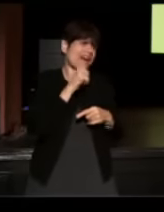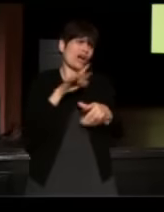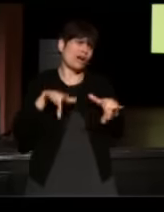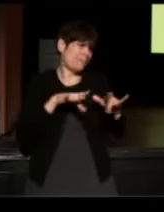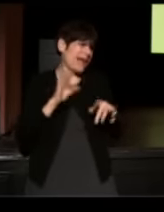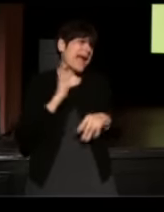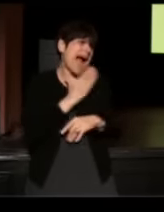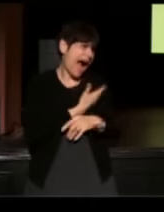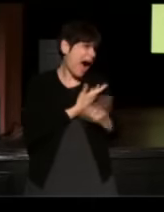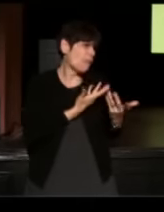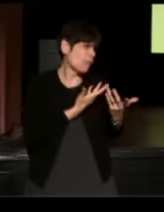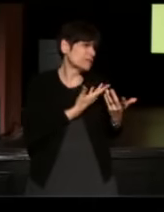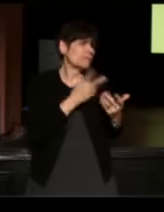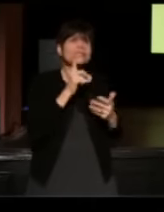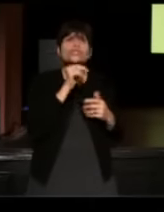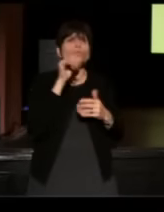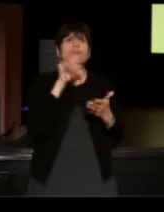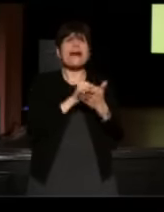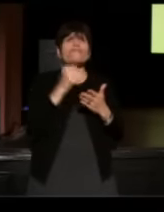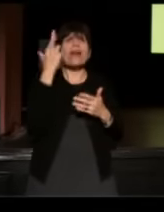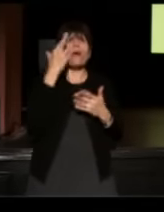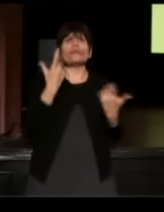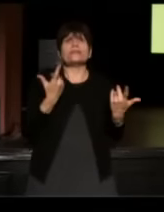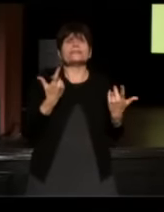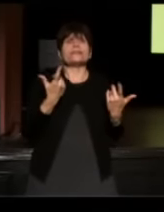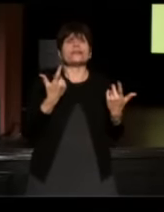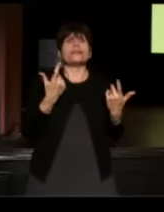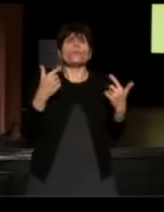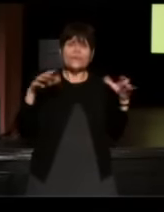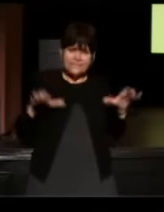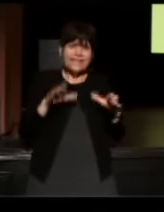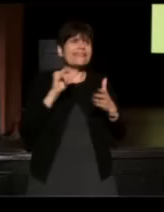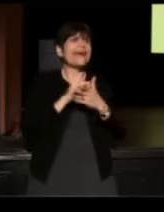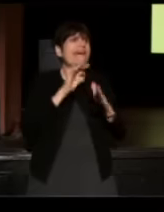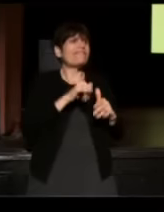But we didn't do it for that. We just did it to have that experience